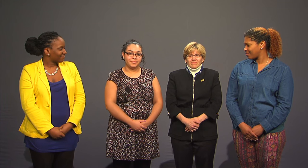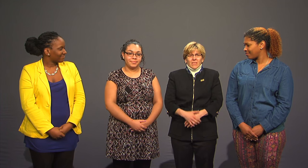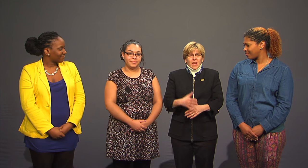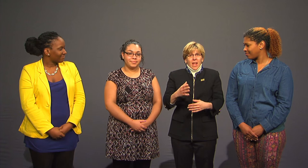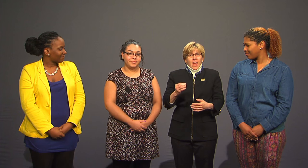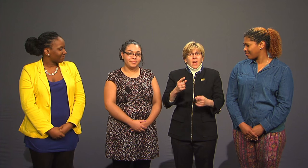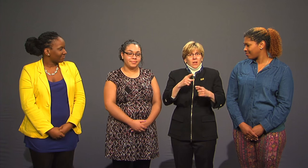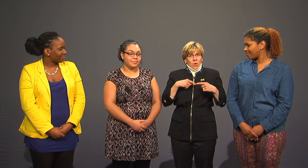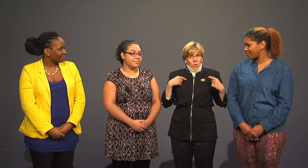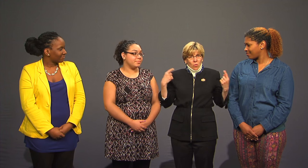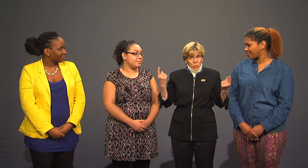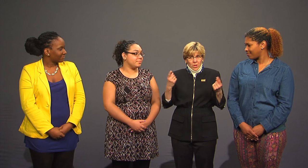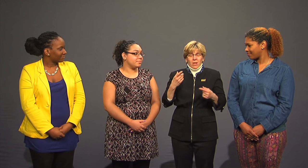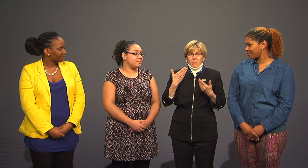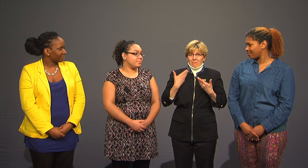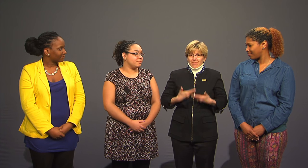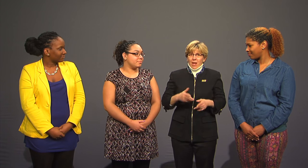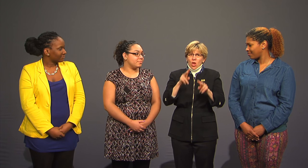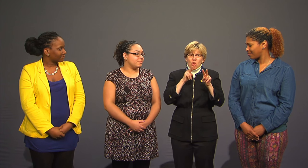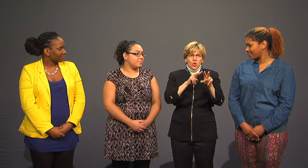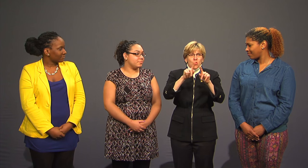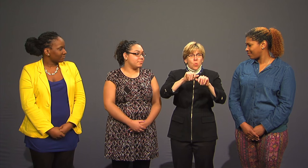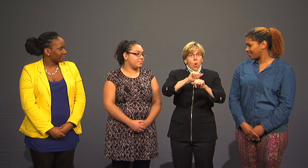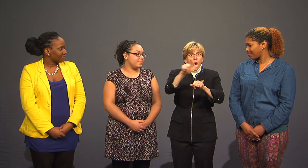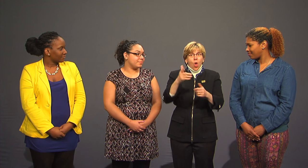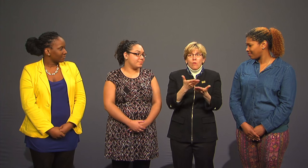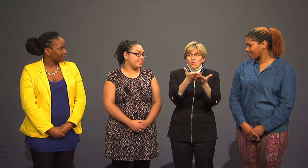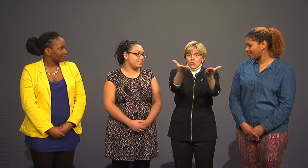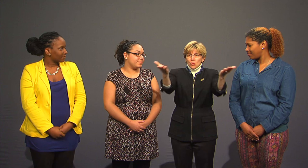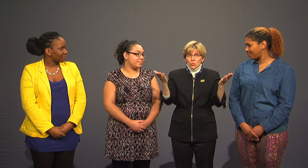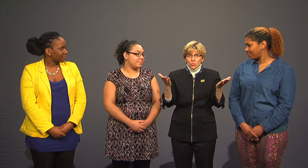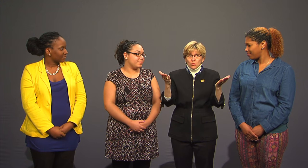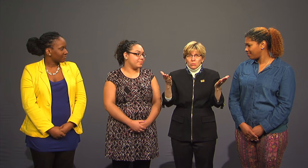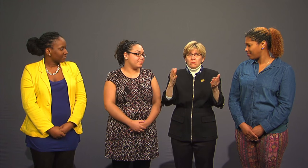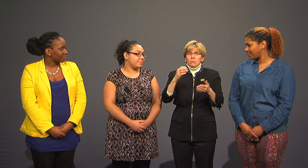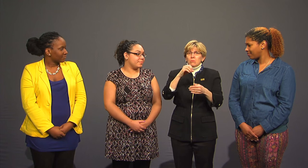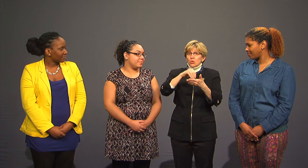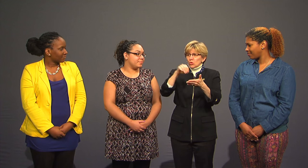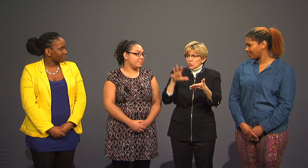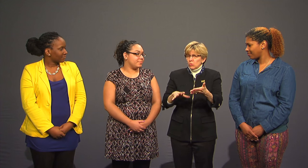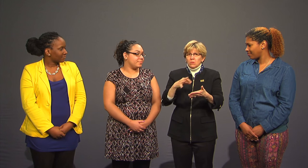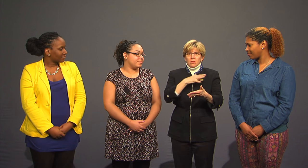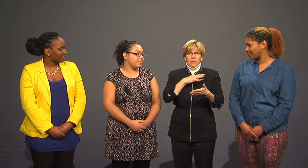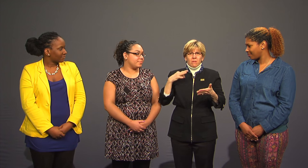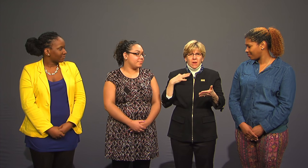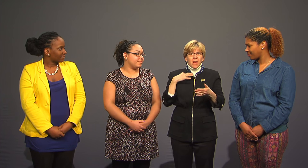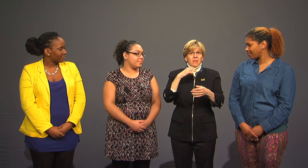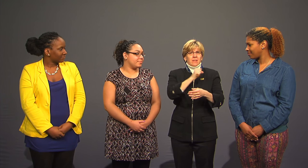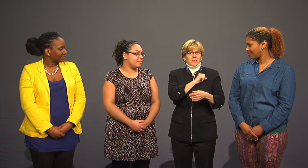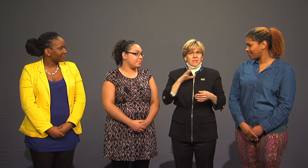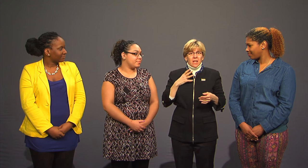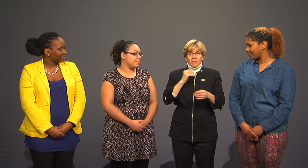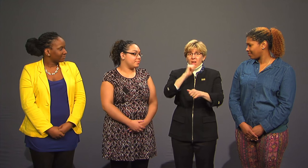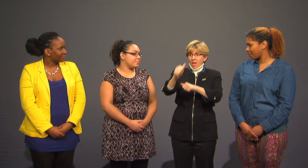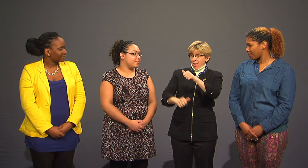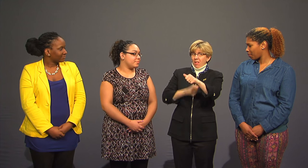We look to all of you-- students, faculty, staff, and alumni--